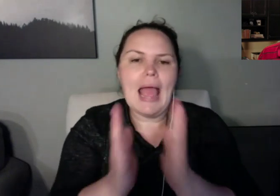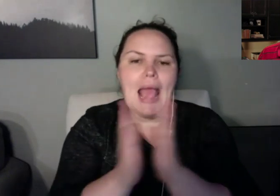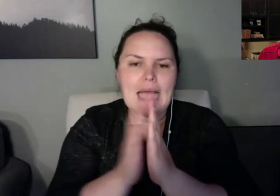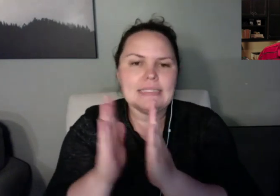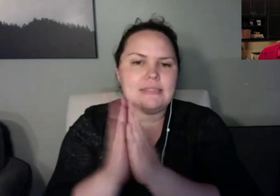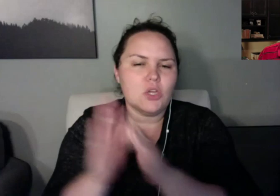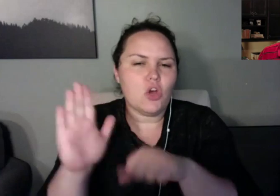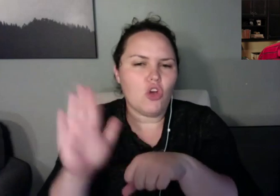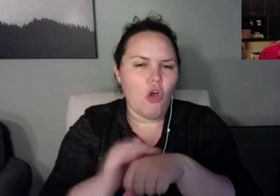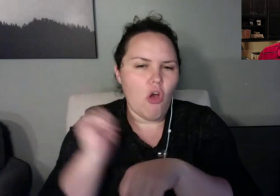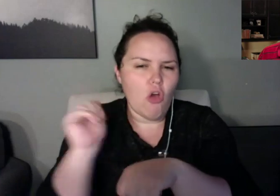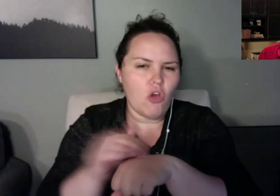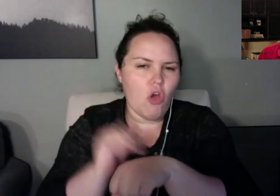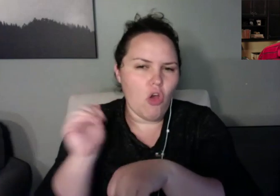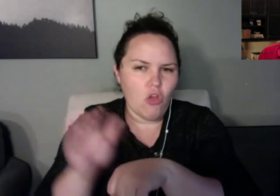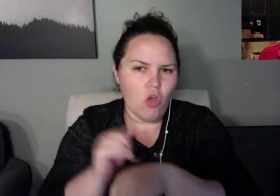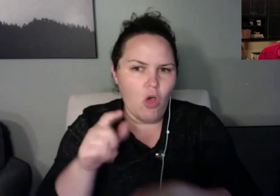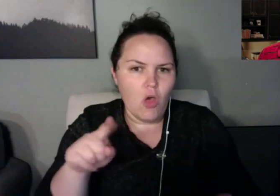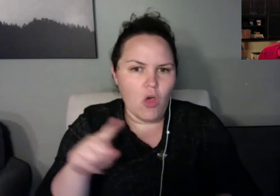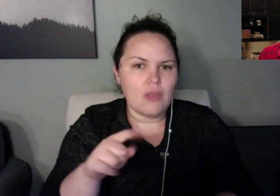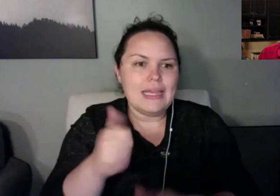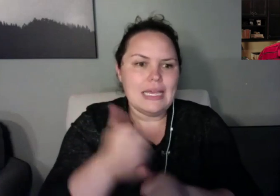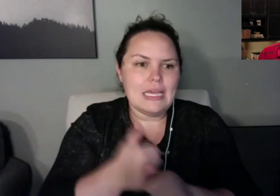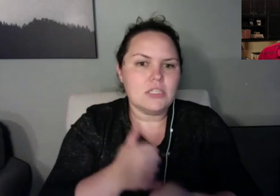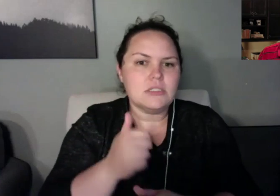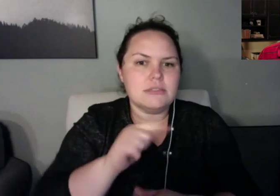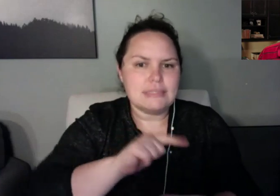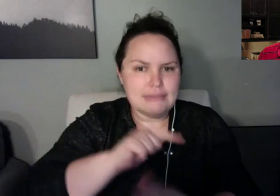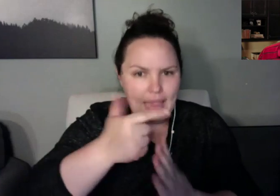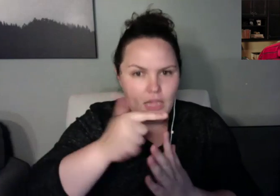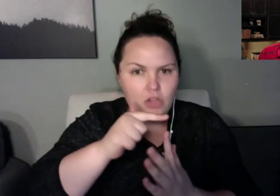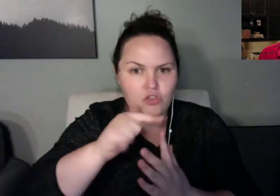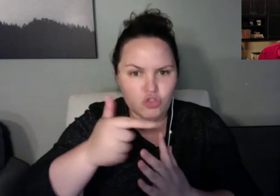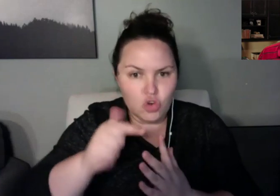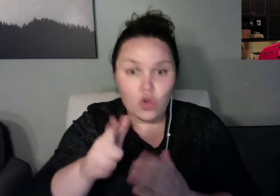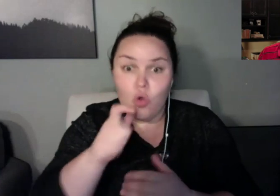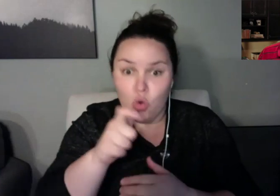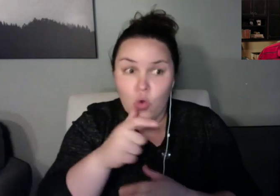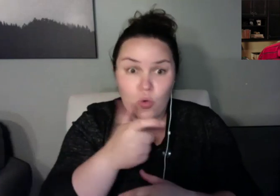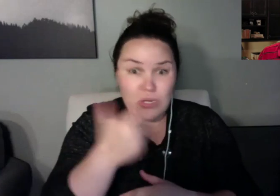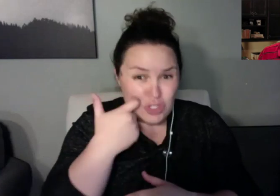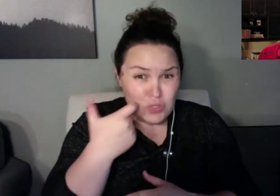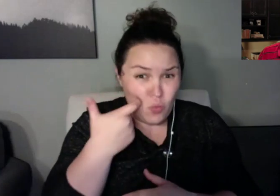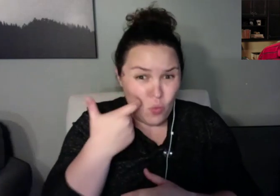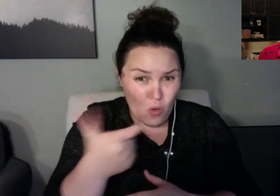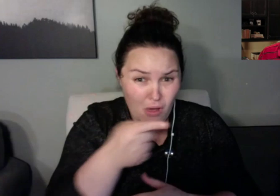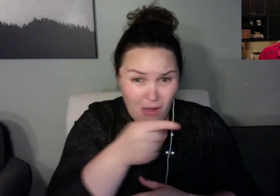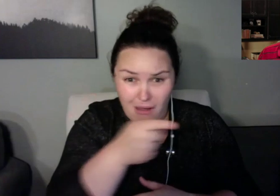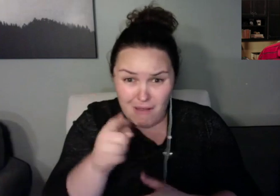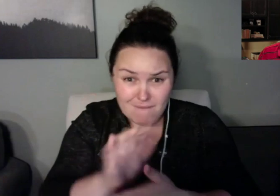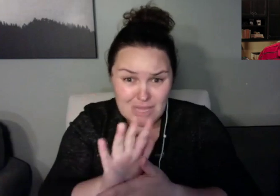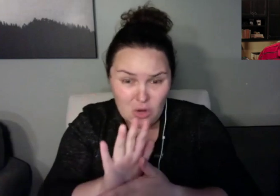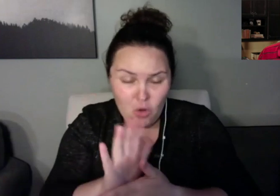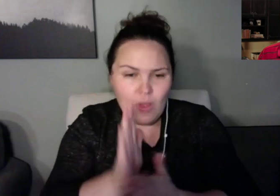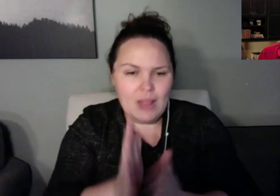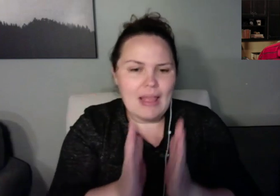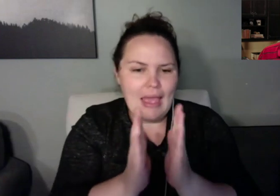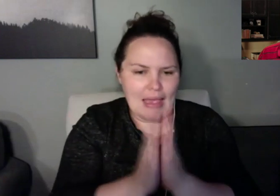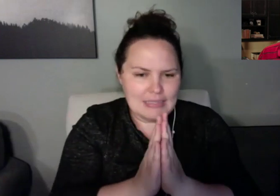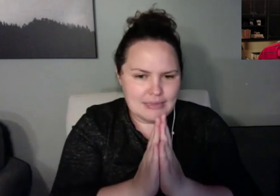it in on my iPhone going down the hill wide open at 18 miles per hour.